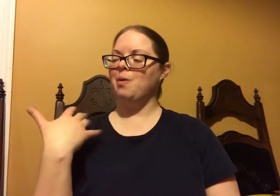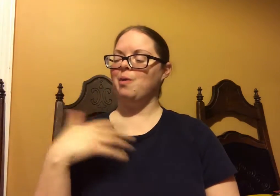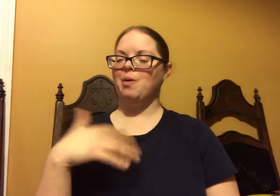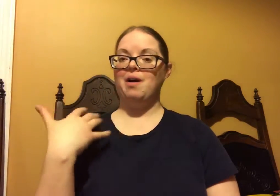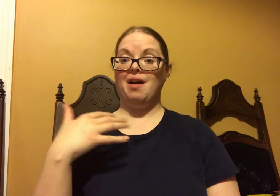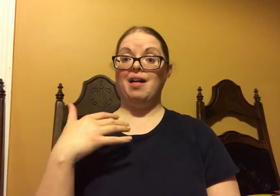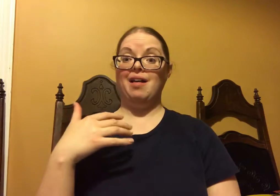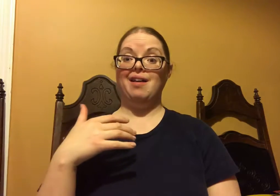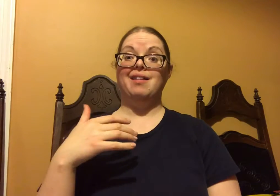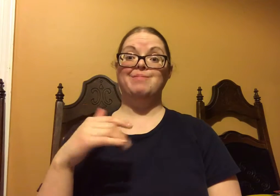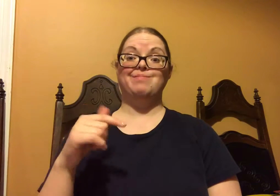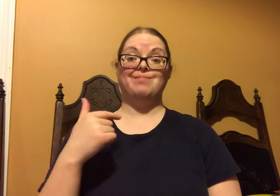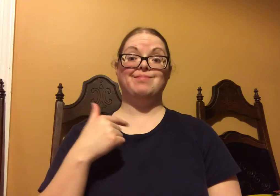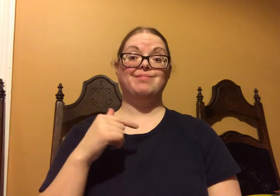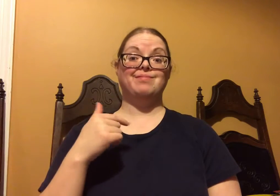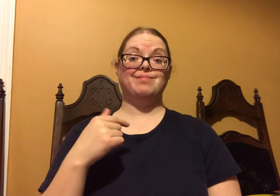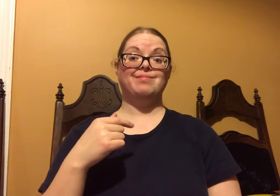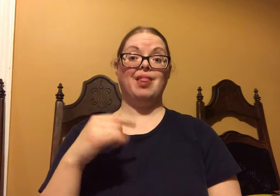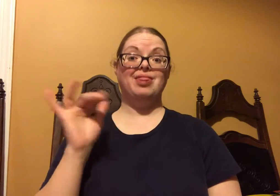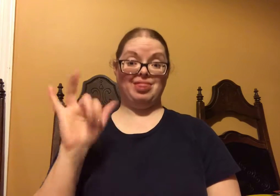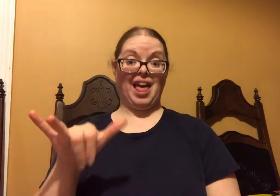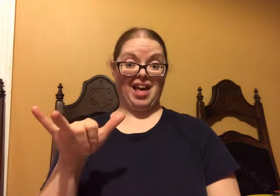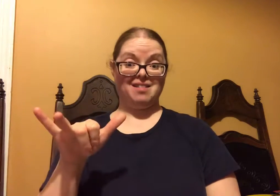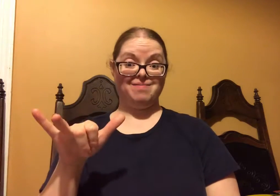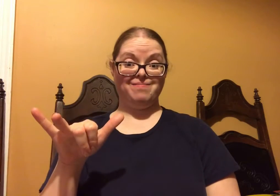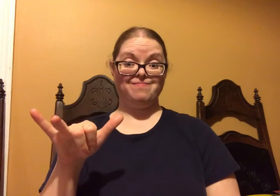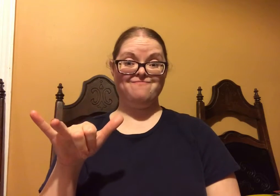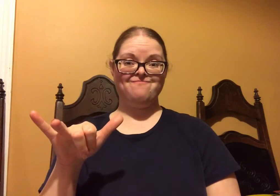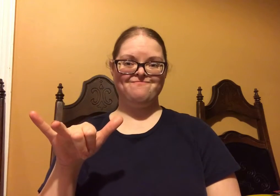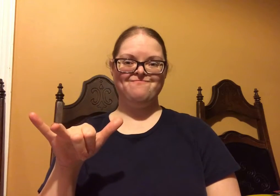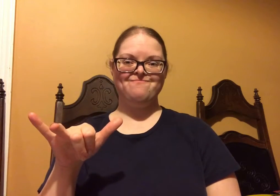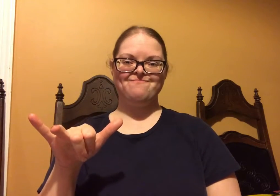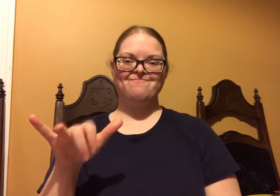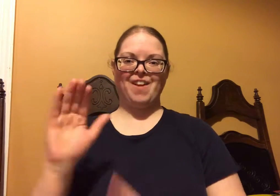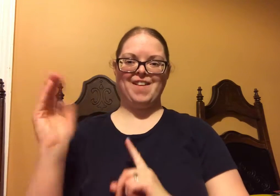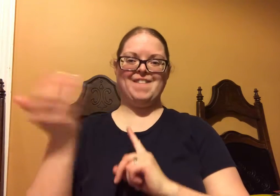That...just amazing.